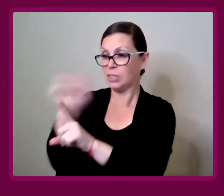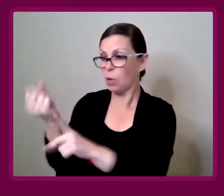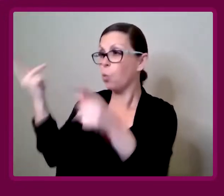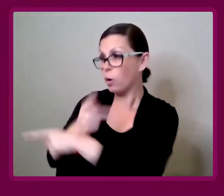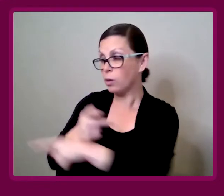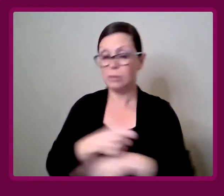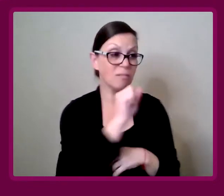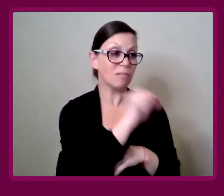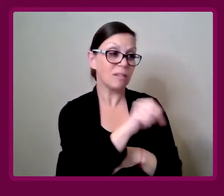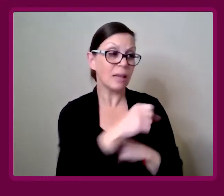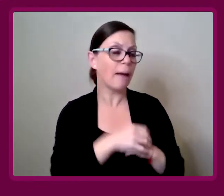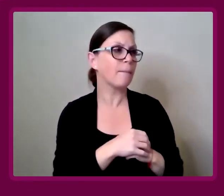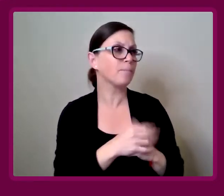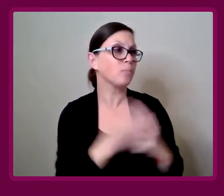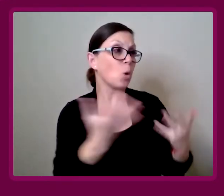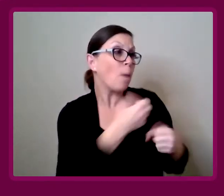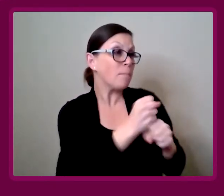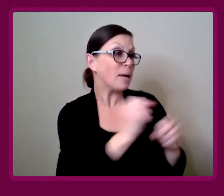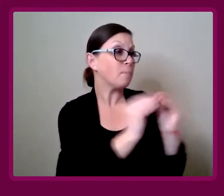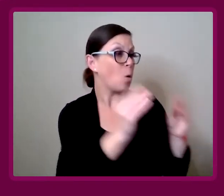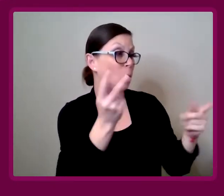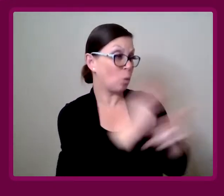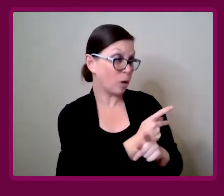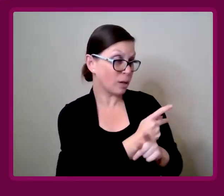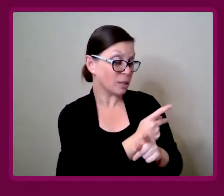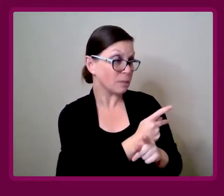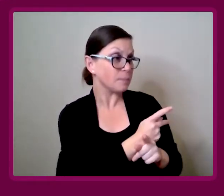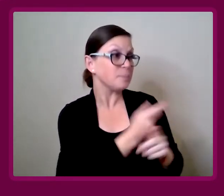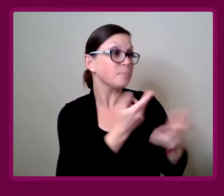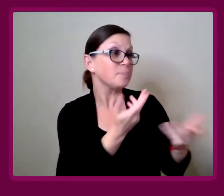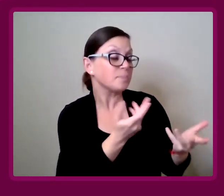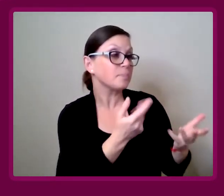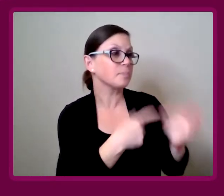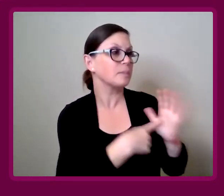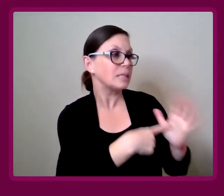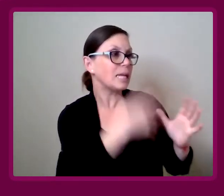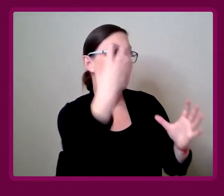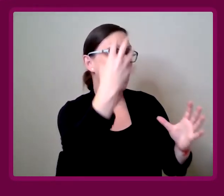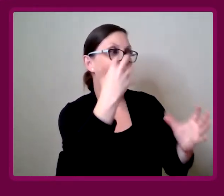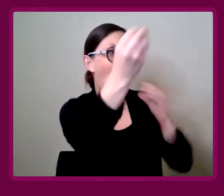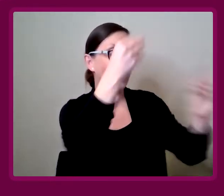worse. Ashley Inkumsah: Yeah, and what makes it even worse is, the